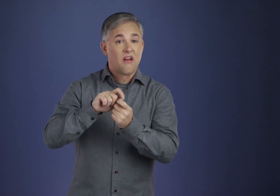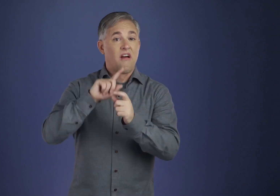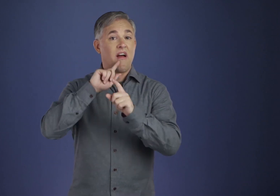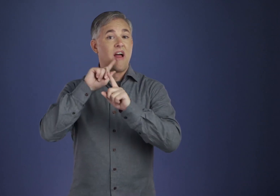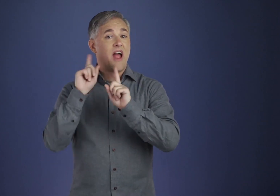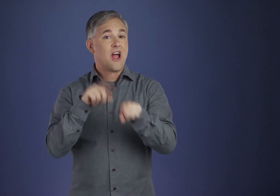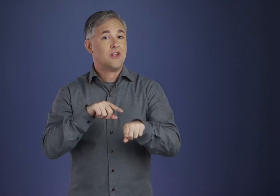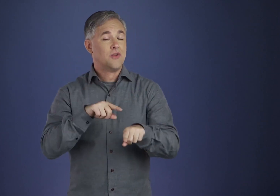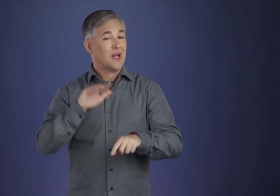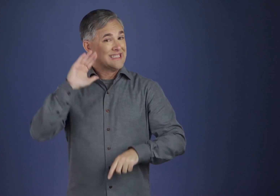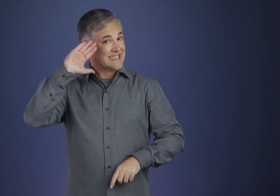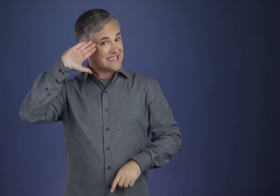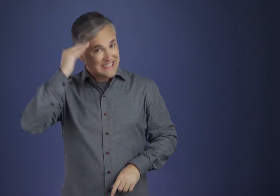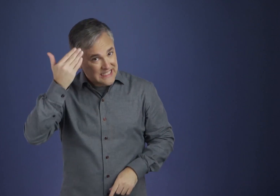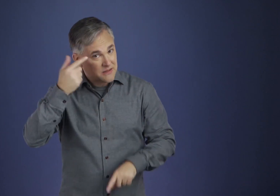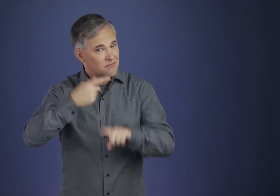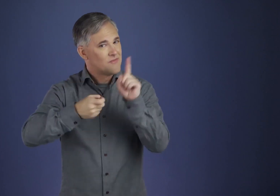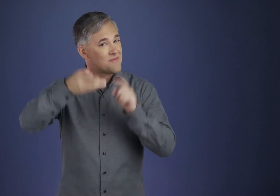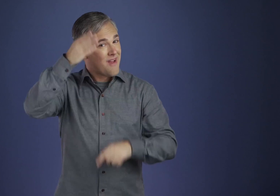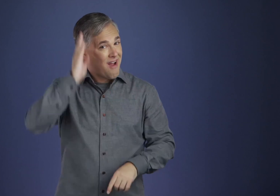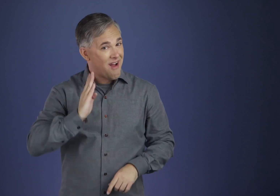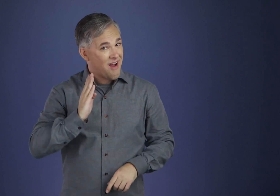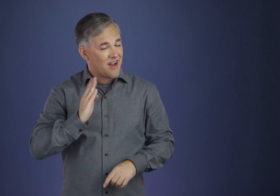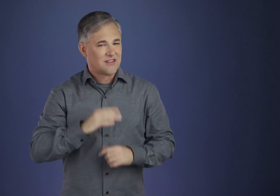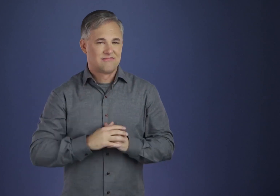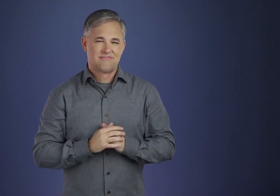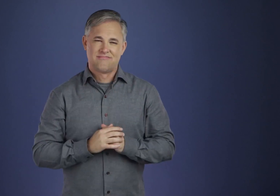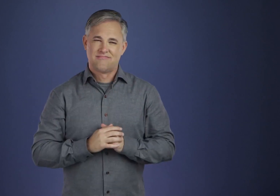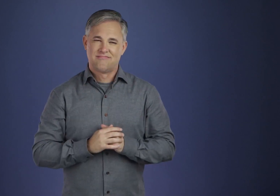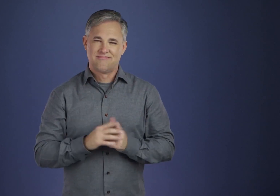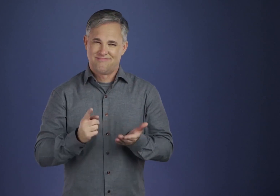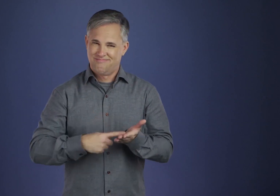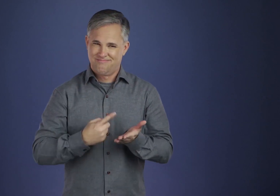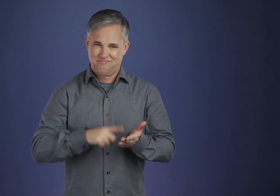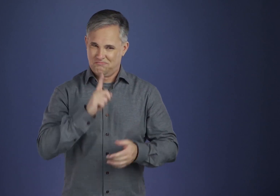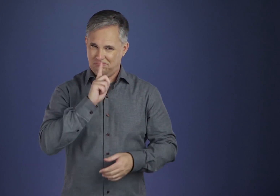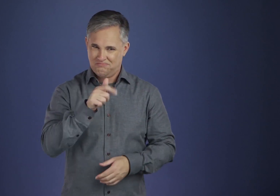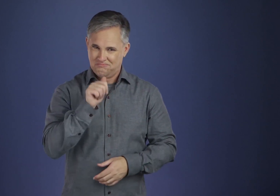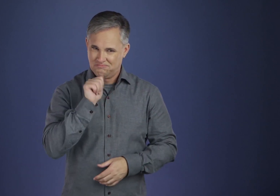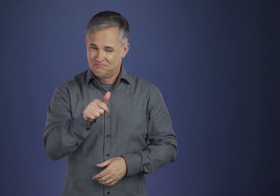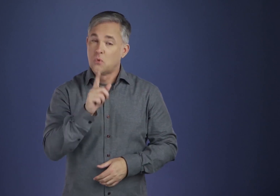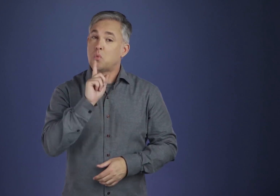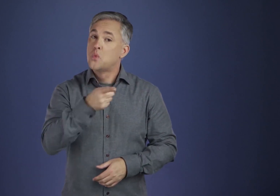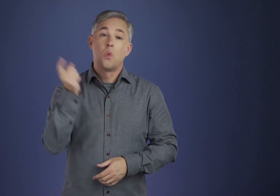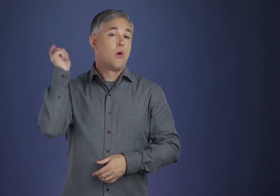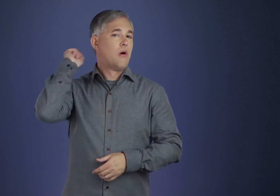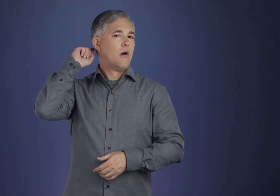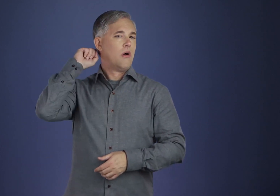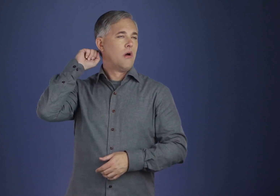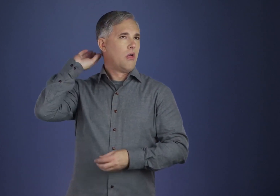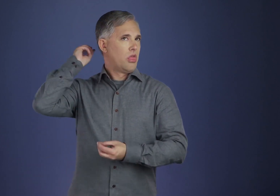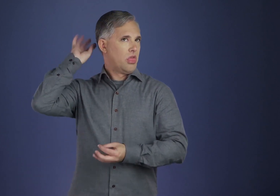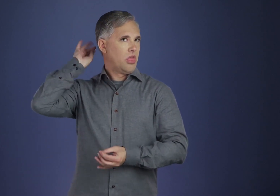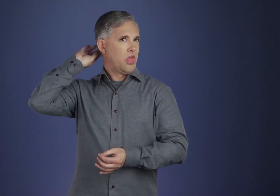that his own wishful thinking and the human tendency to rationalize have distorted his so-called guidance.